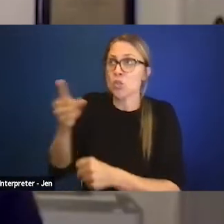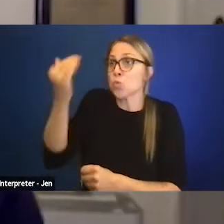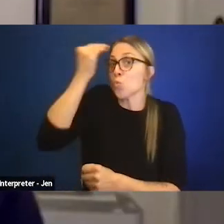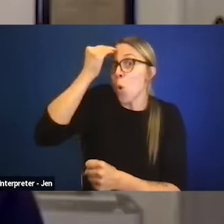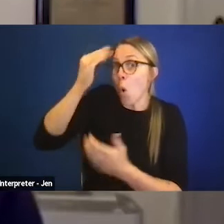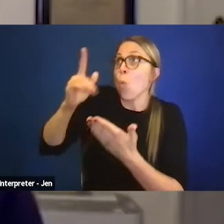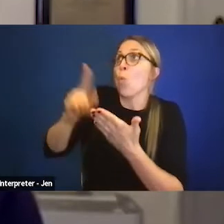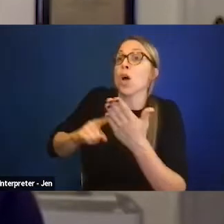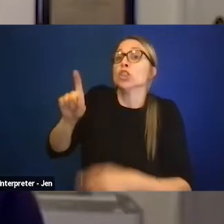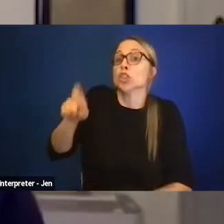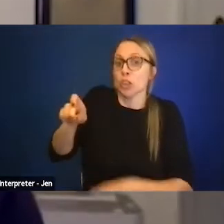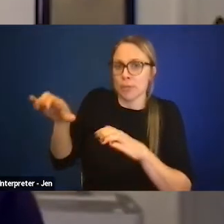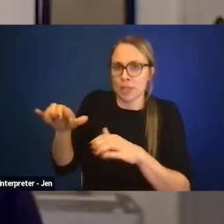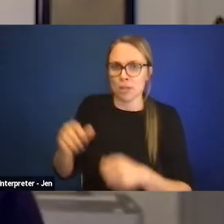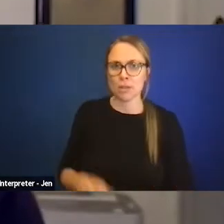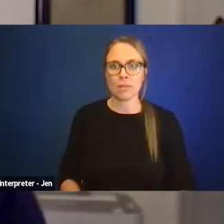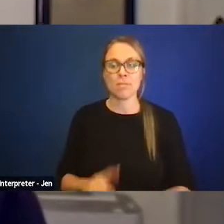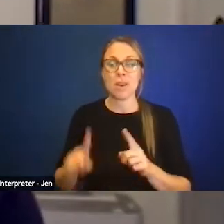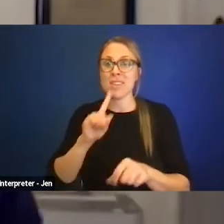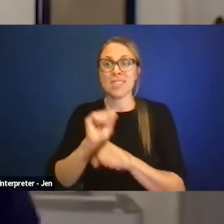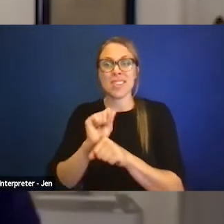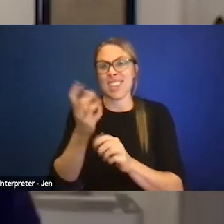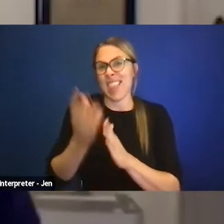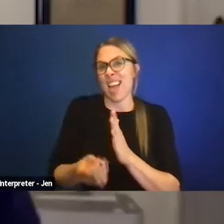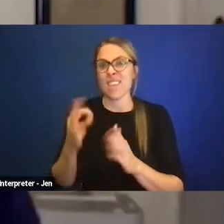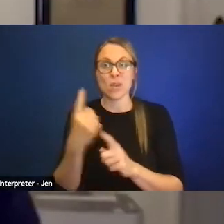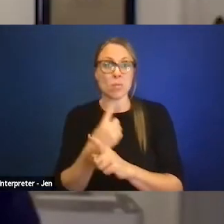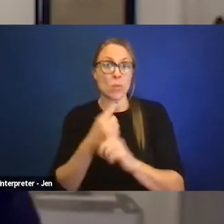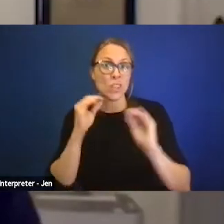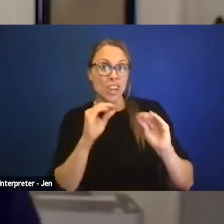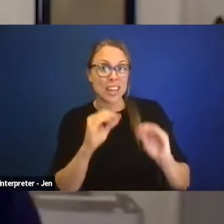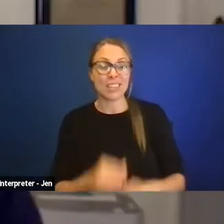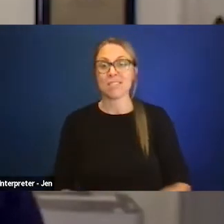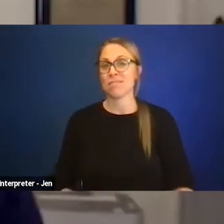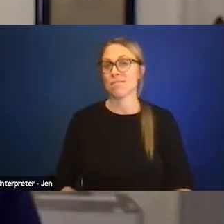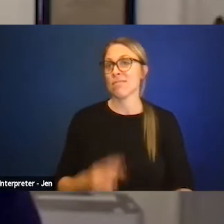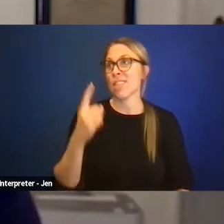I think part of it is lack of appropriate training, lack of appropriate accountability,